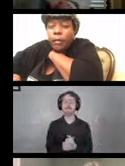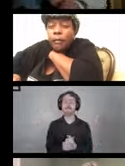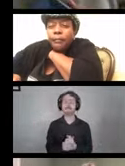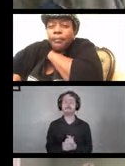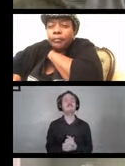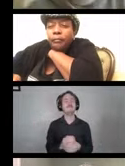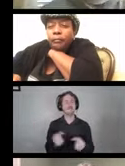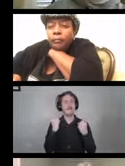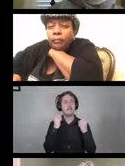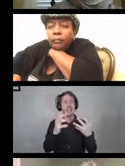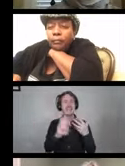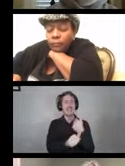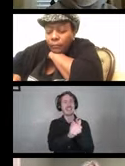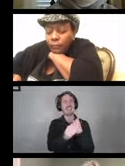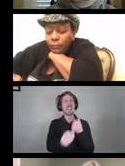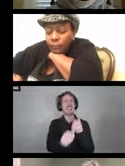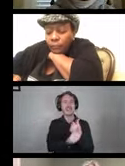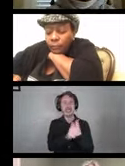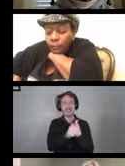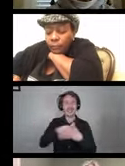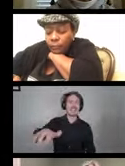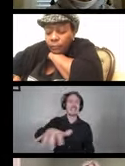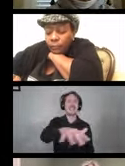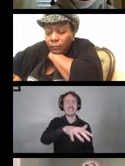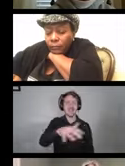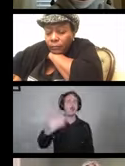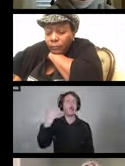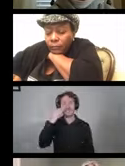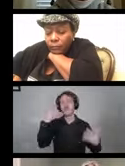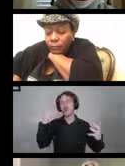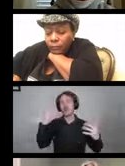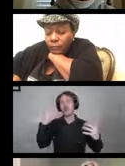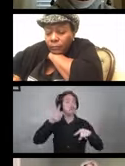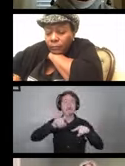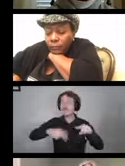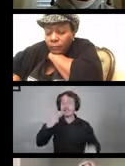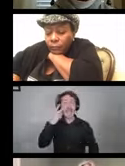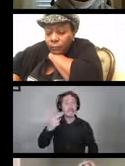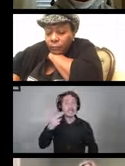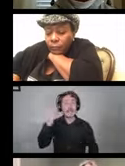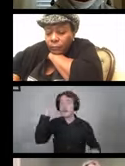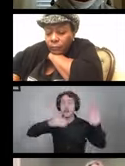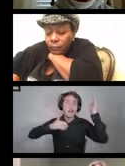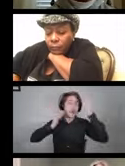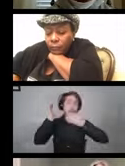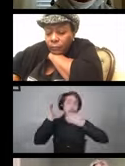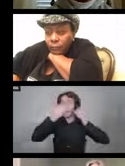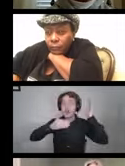We've known this for years. Threats that you can't see. COVID-19 and some other organisms